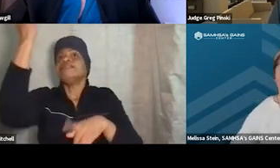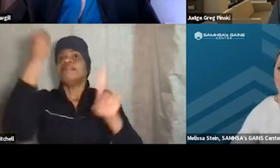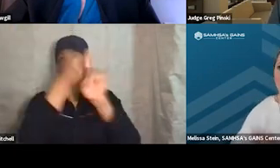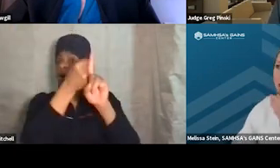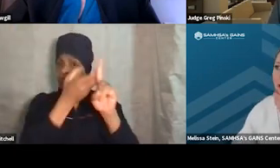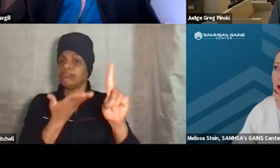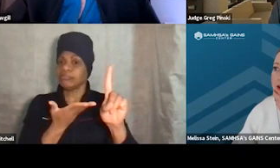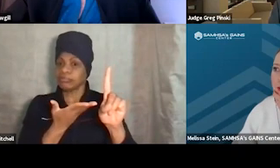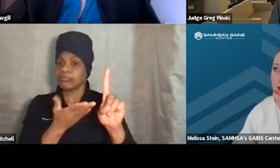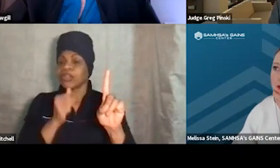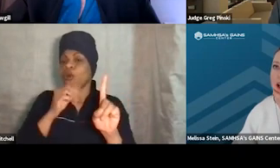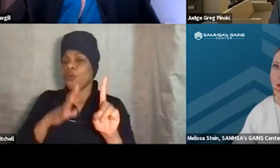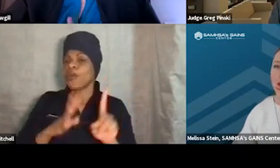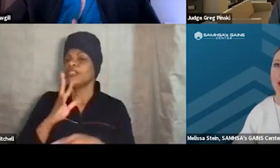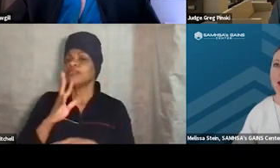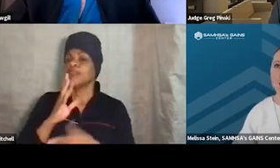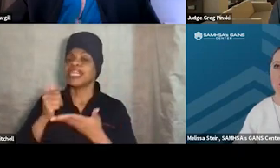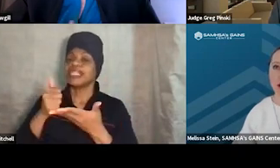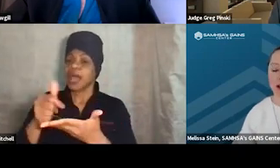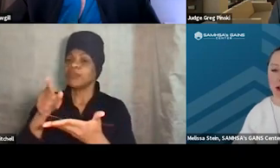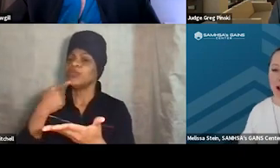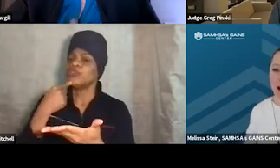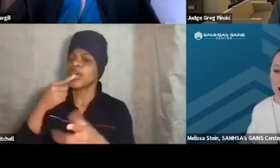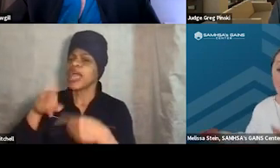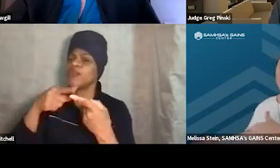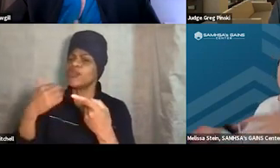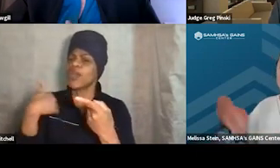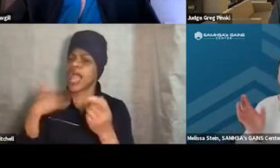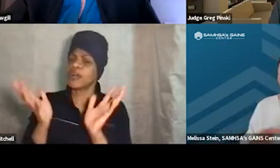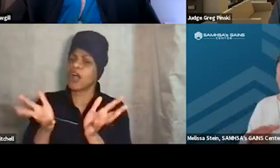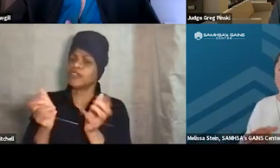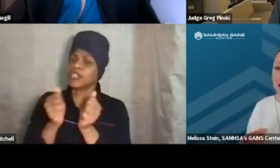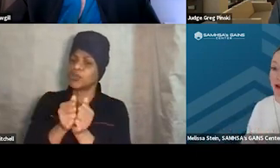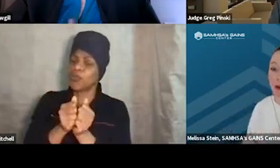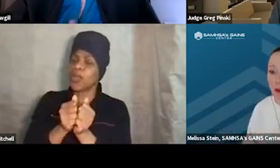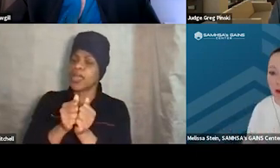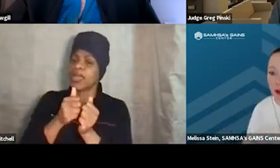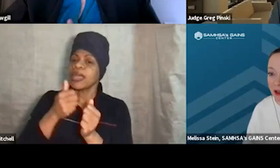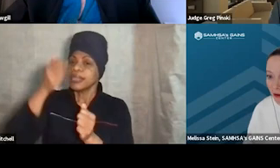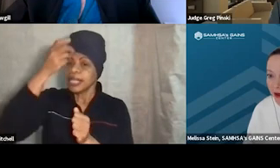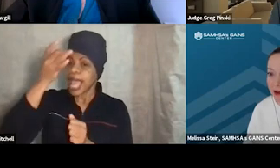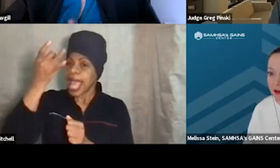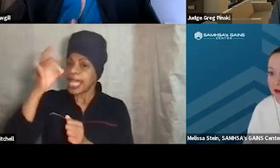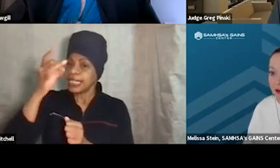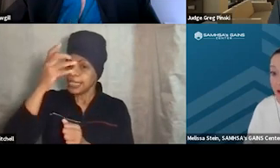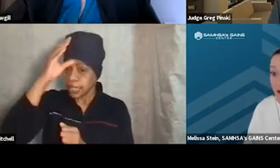That's very helpful. And so you said that when you had this conversation, he had brought the Xbox to the hearing or...